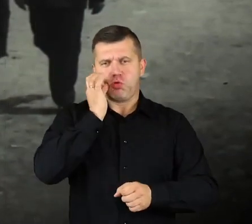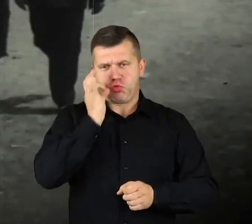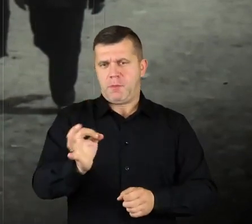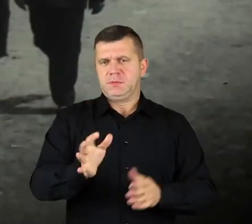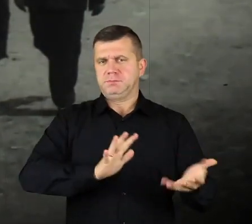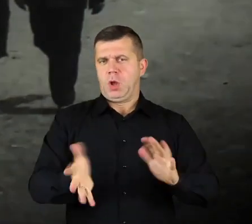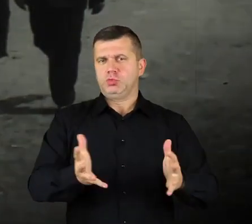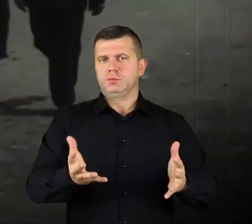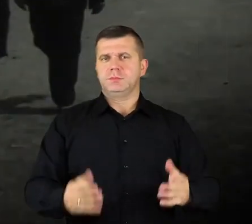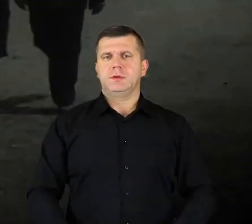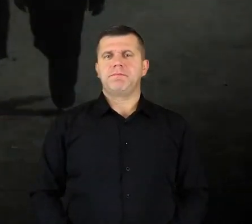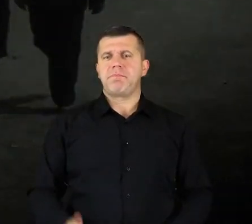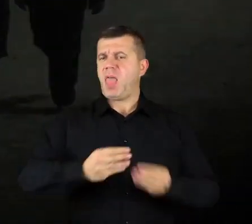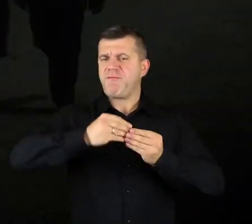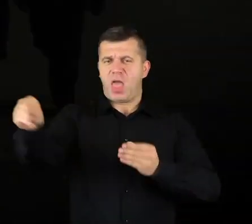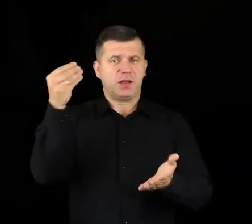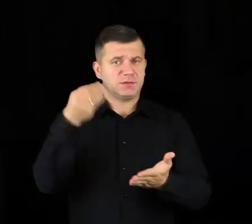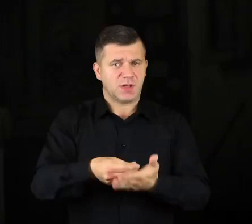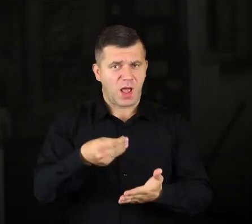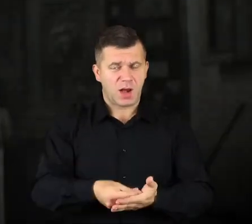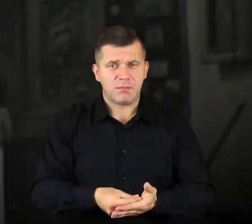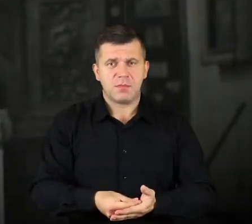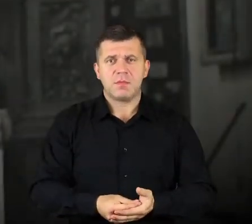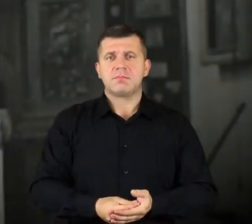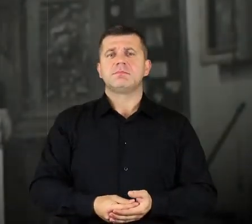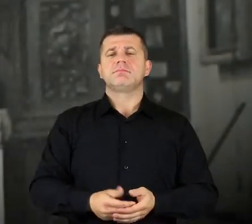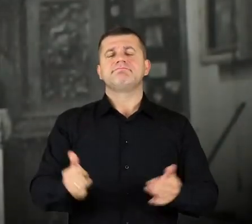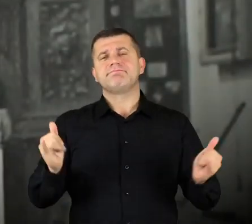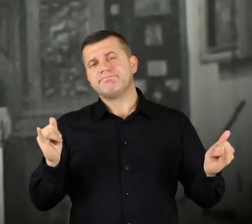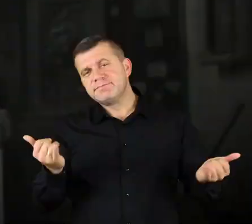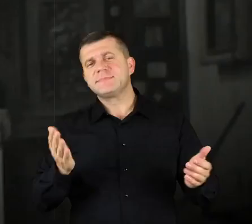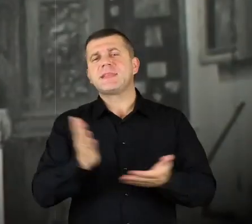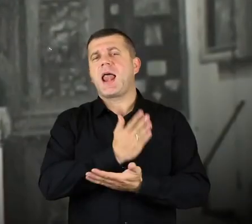is rather simple to achieve. The biggest treasure? Depend how to look at it.